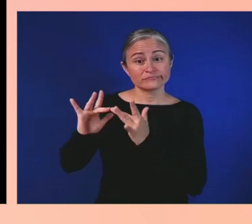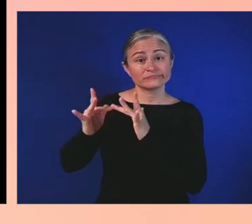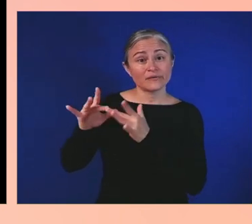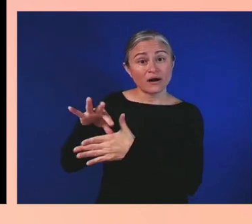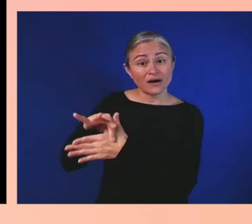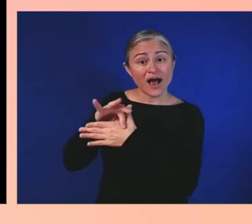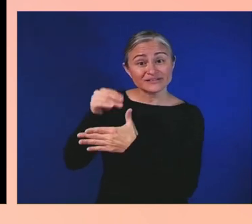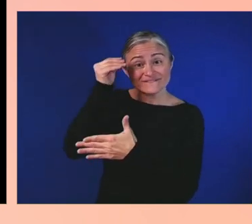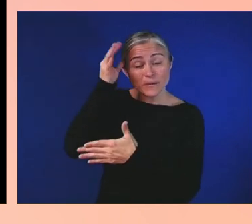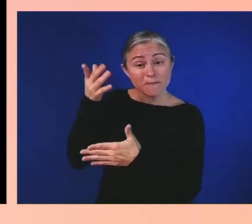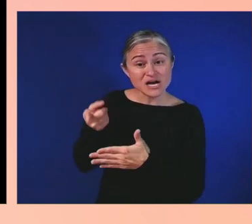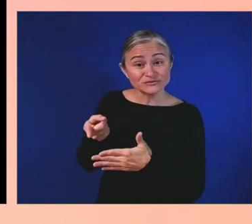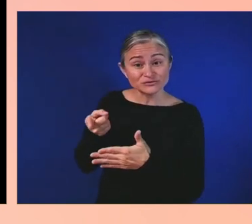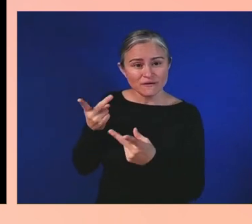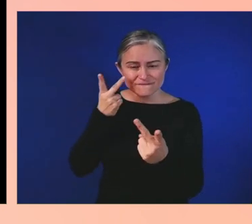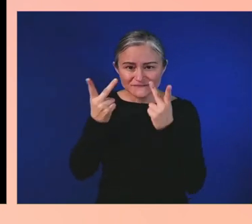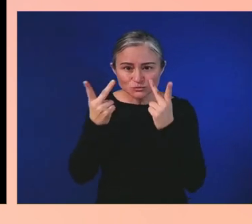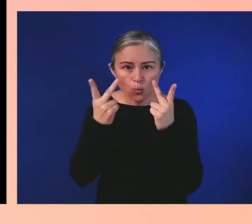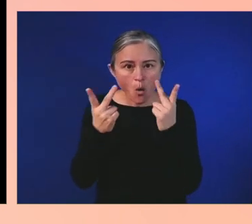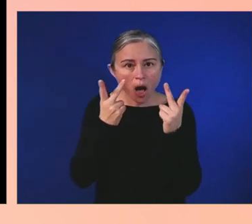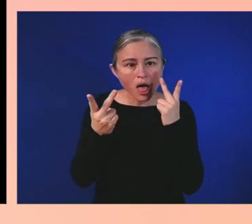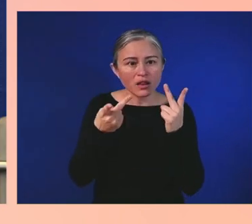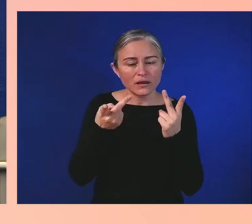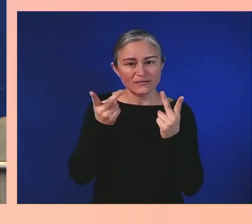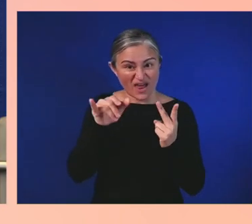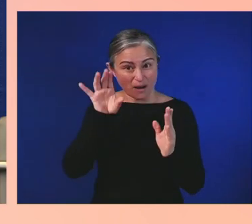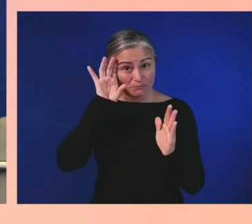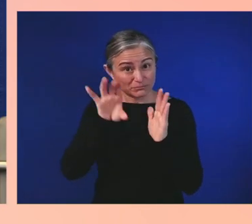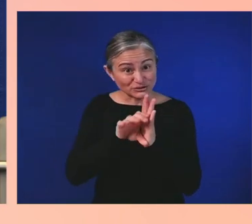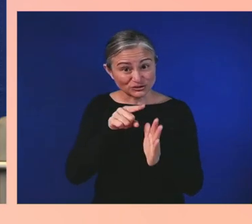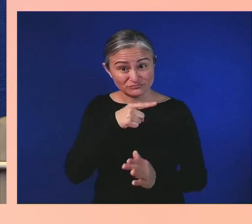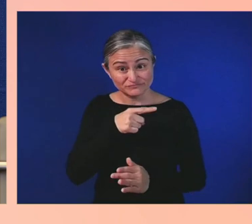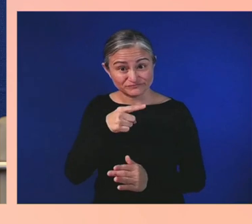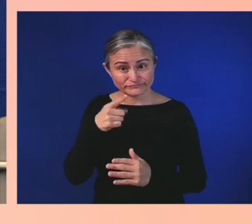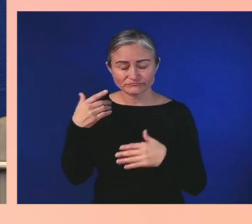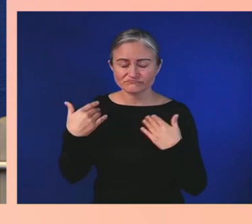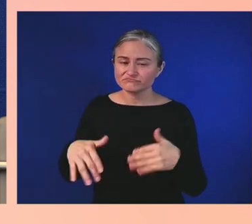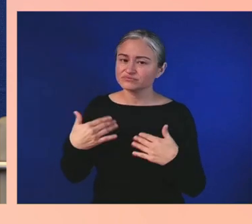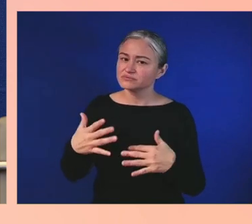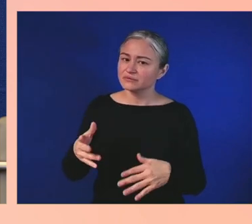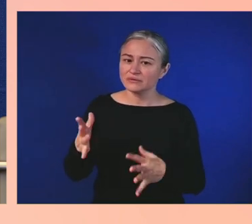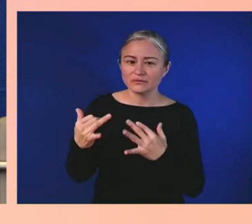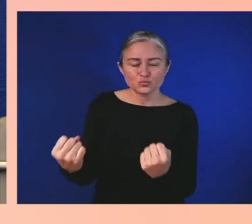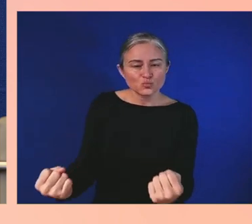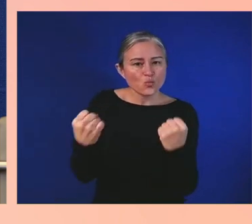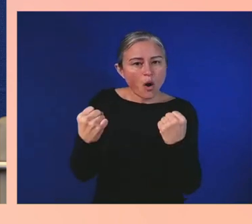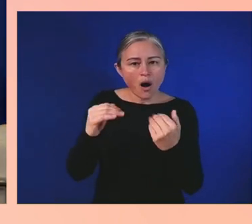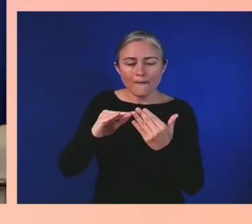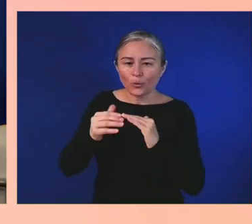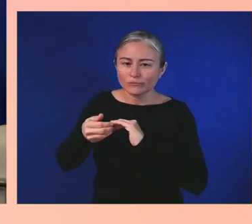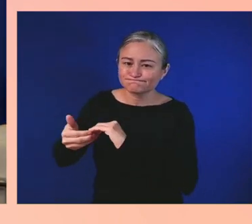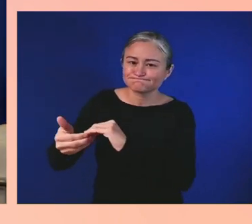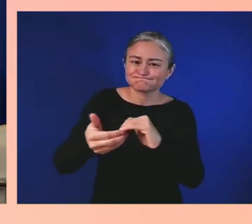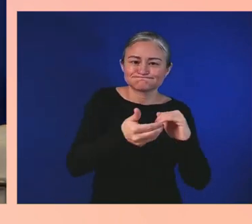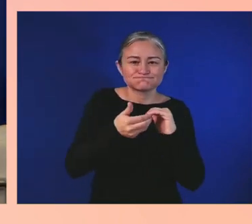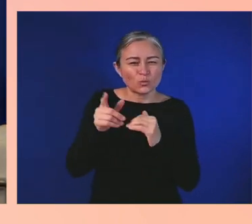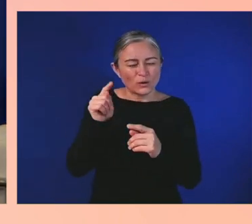strong communities when you know who you are and where you come from. How does mental health impact